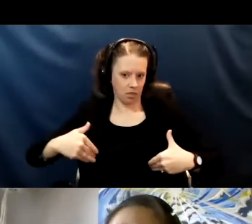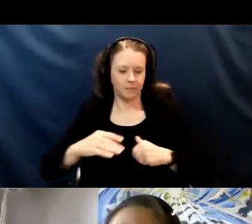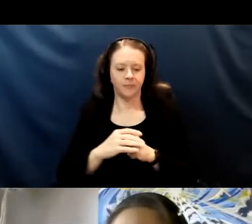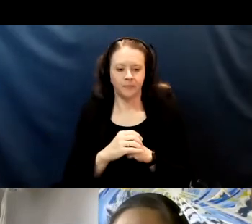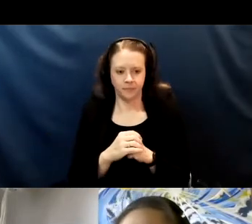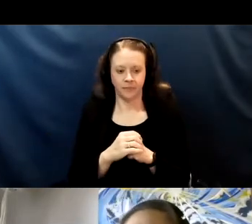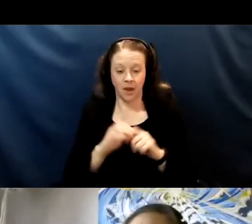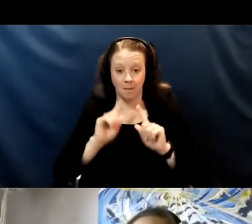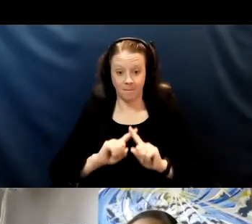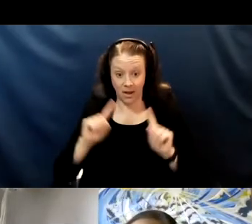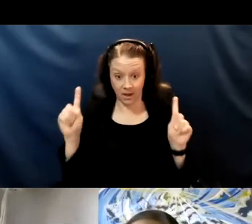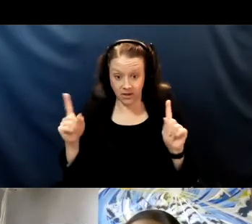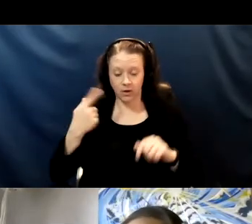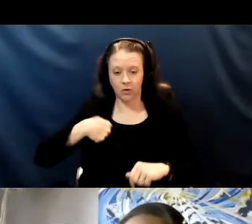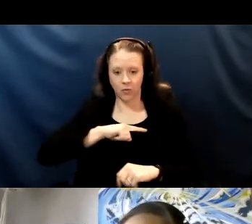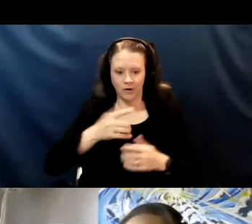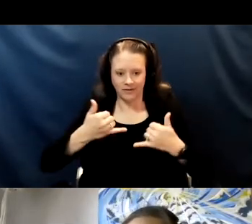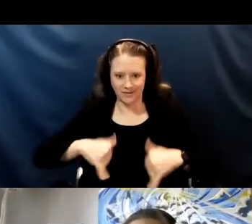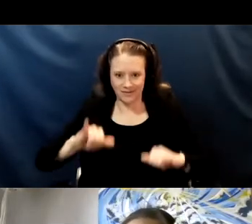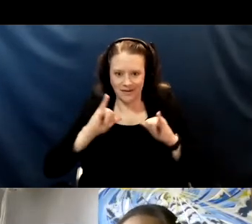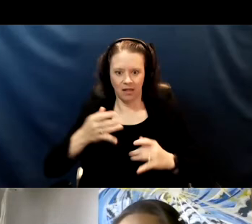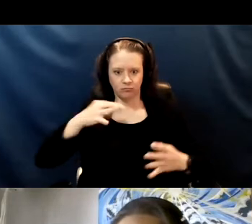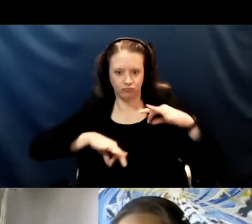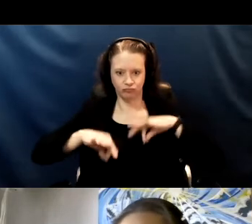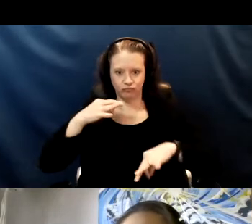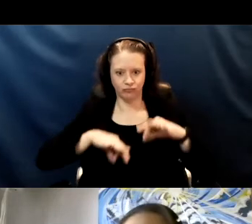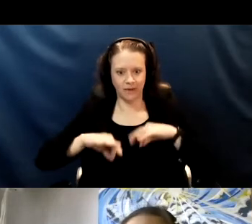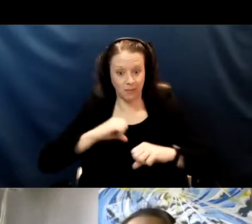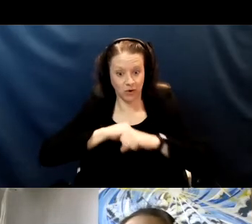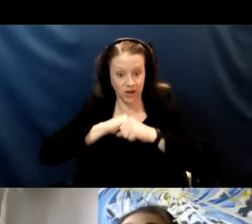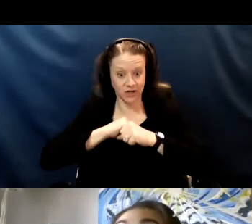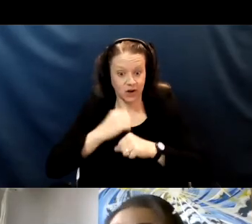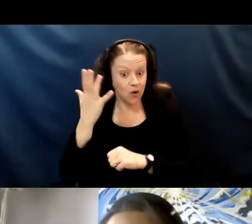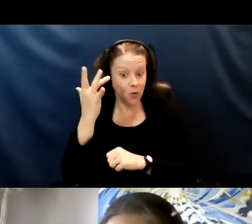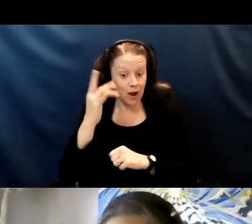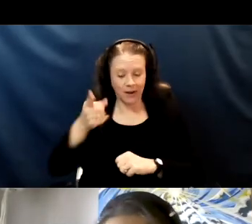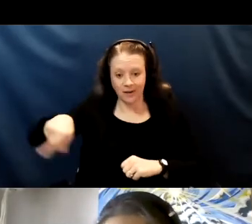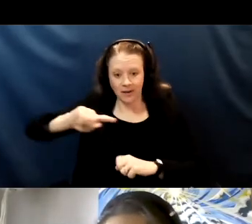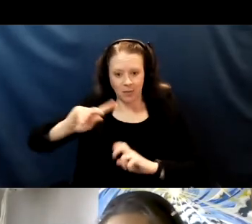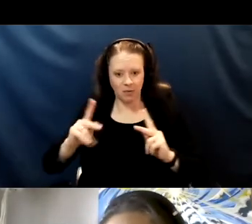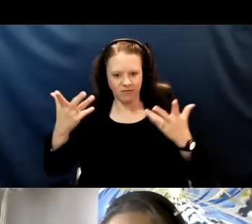yet, we are still getting benefit and protection from those who have already received the vaccine